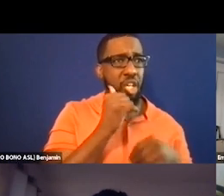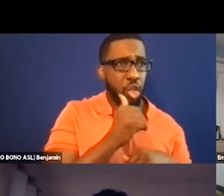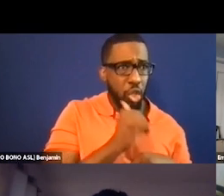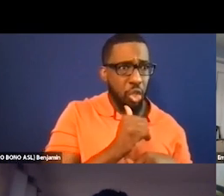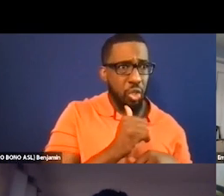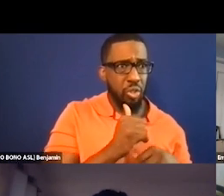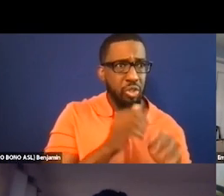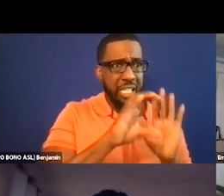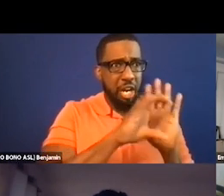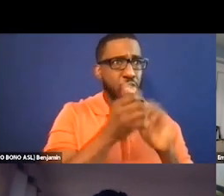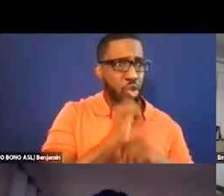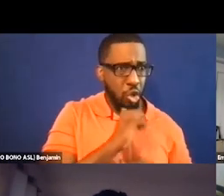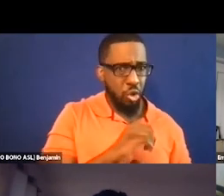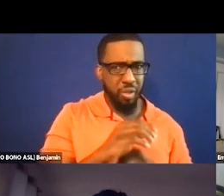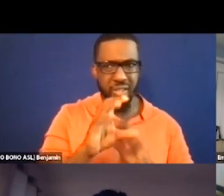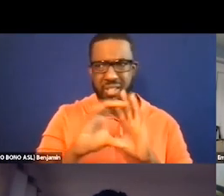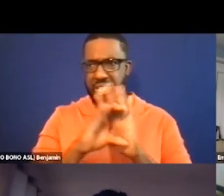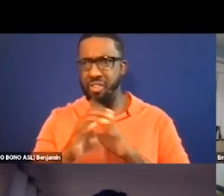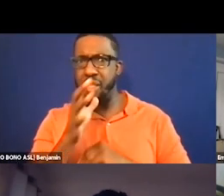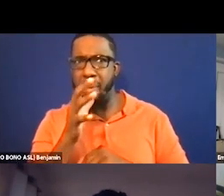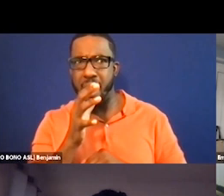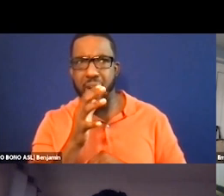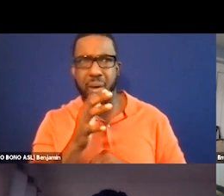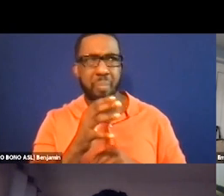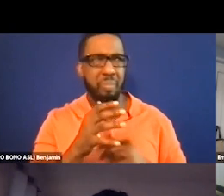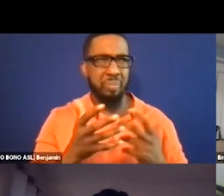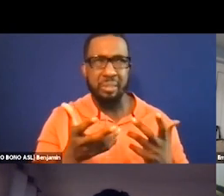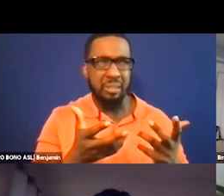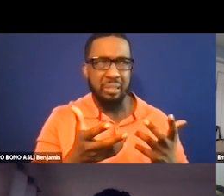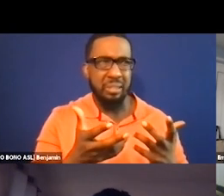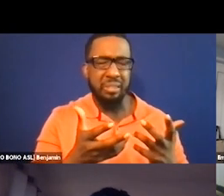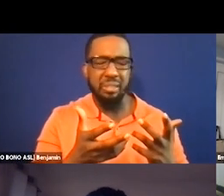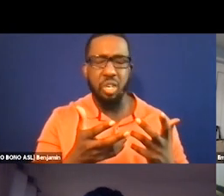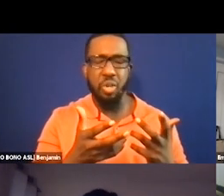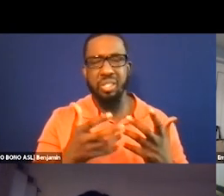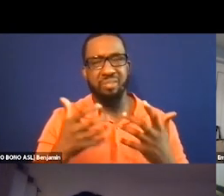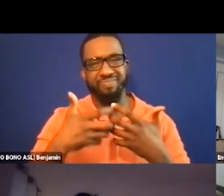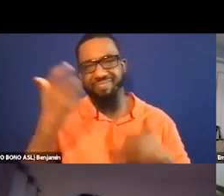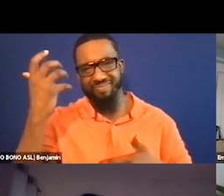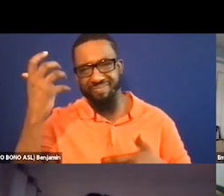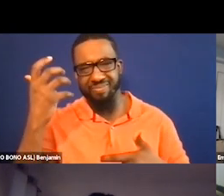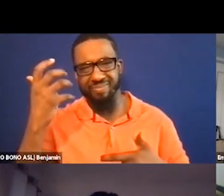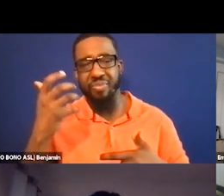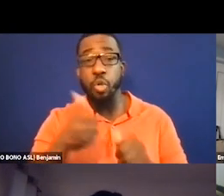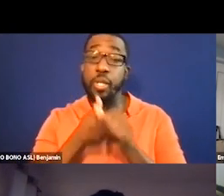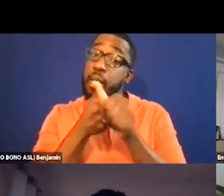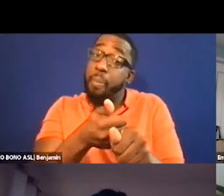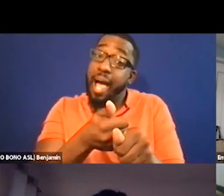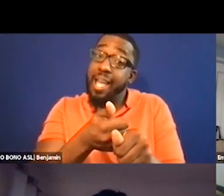It's going to be an example of compliance but not quality. So we ask our foreign language films to use multiple